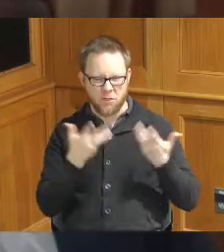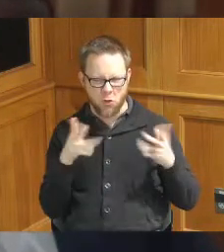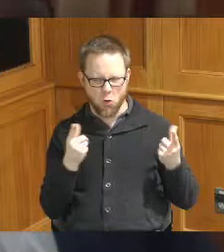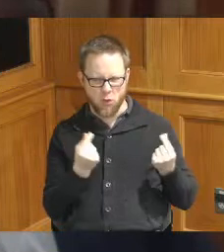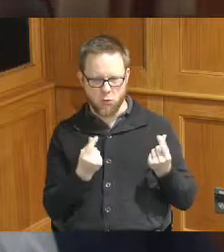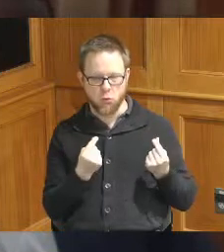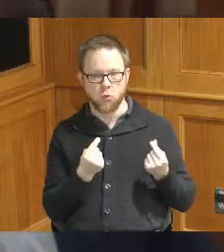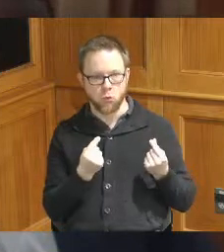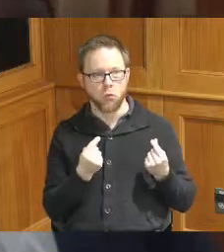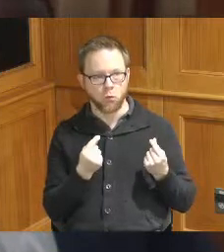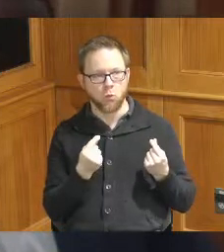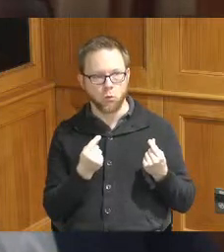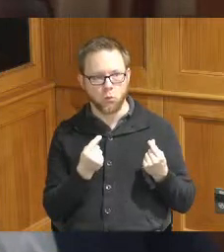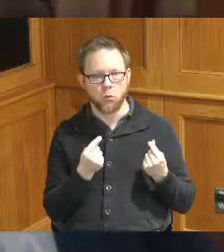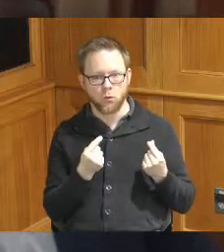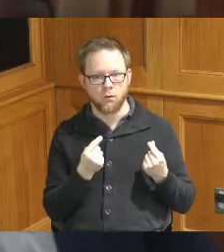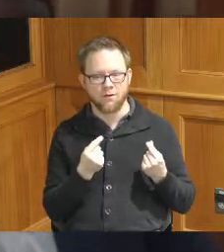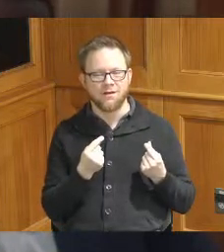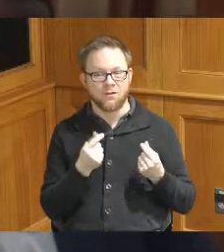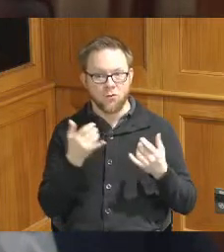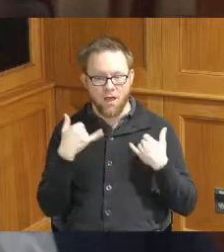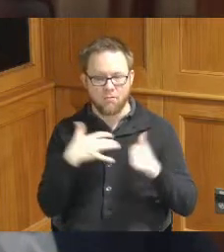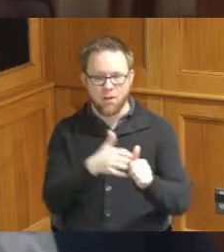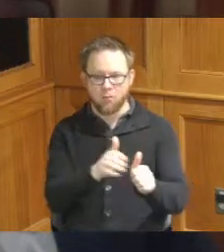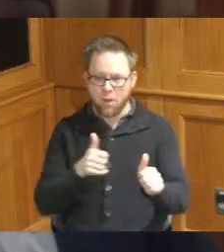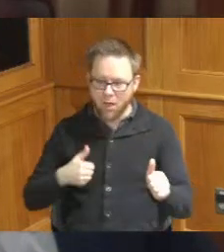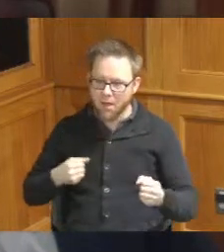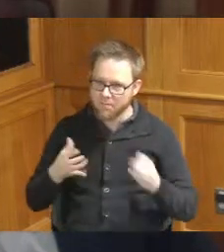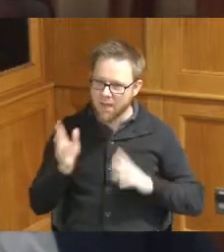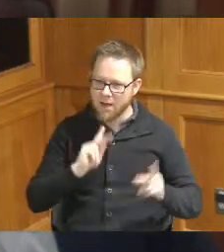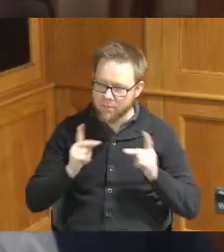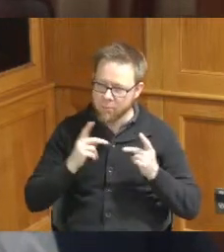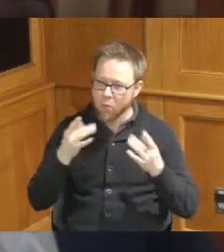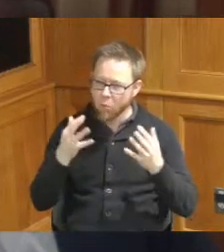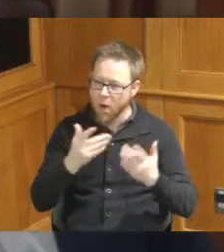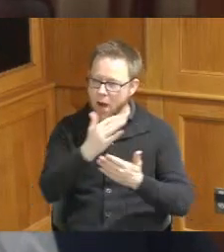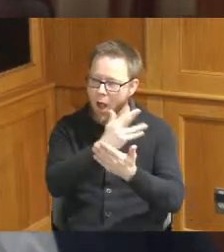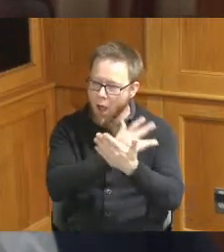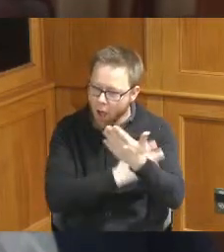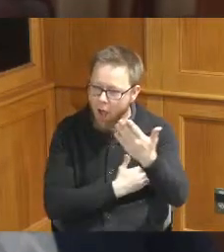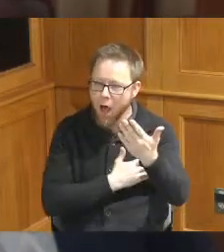to get through their backlog of people on the waiting list for Workforce training programs